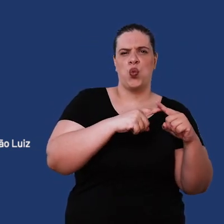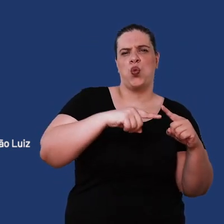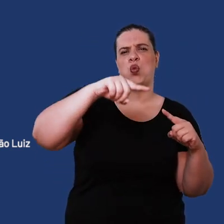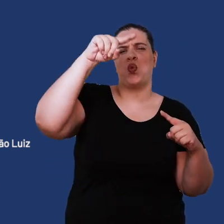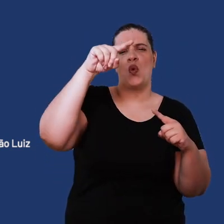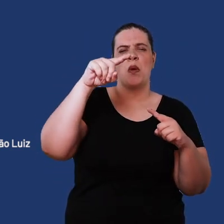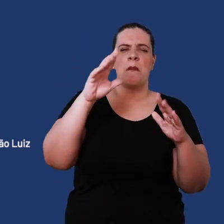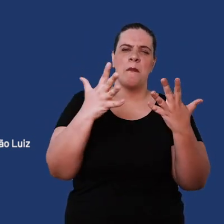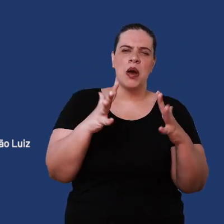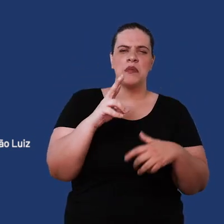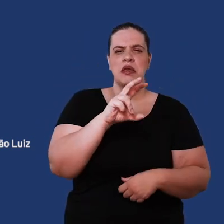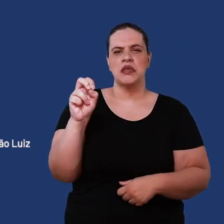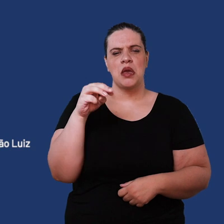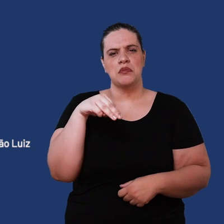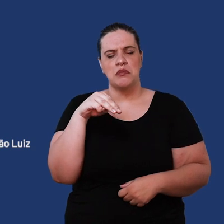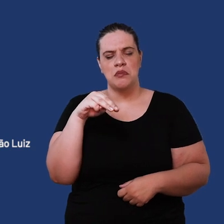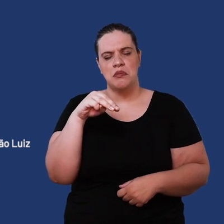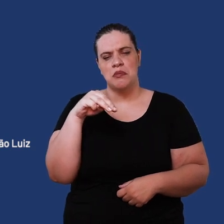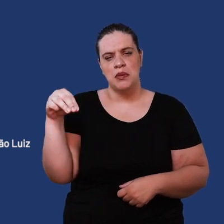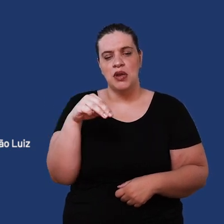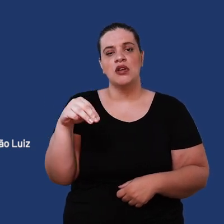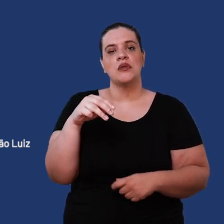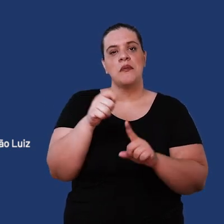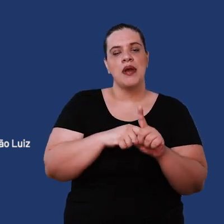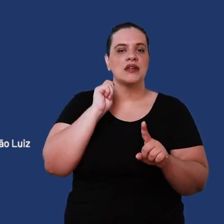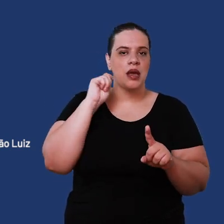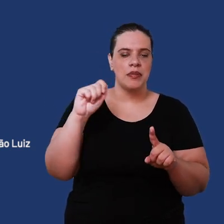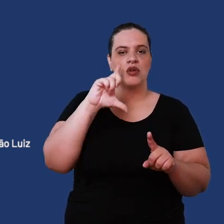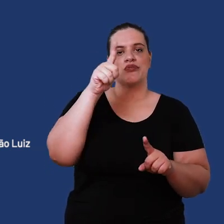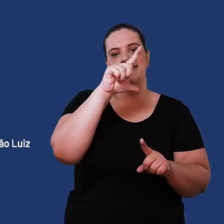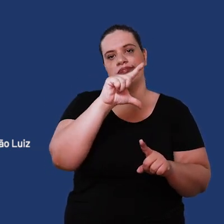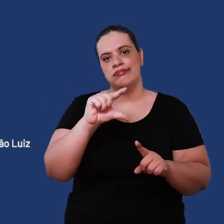close to 500mm in the month of April and then the rainfall level drops